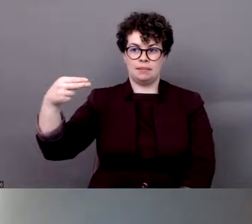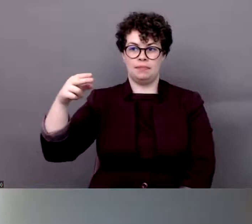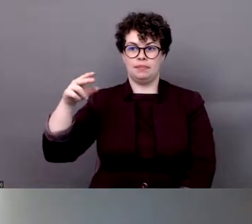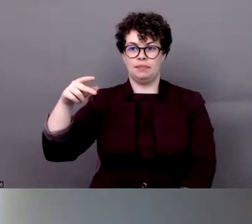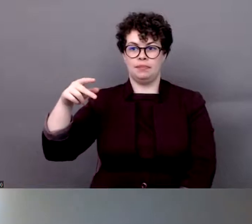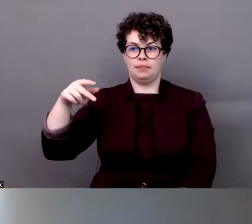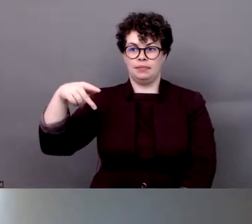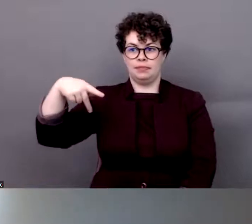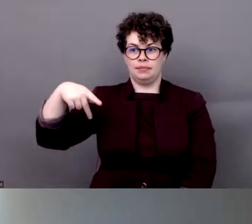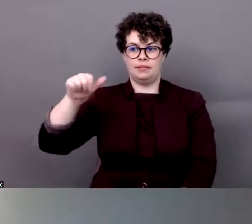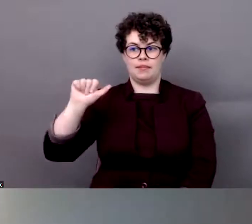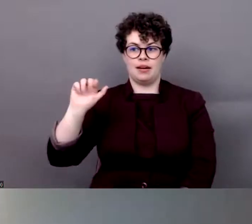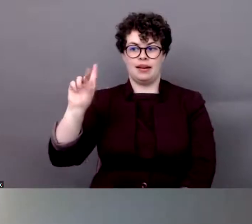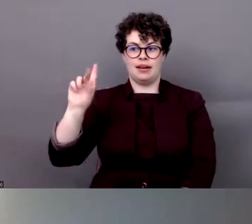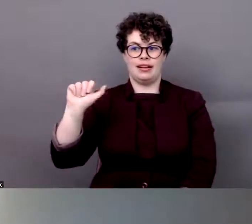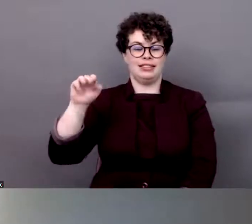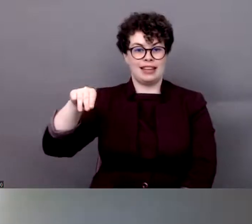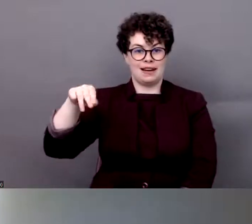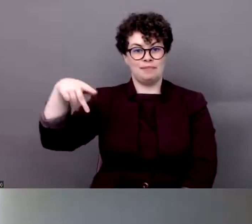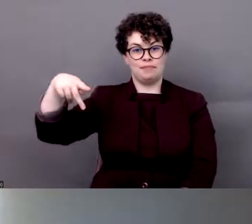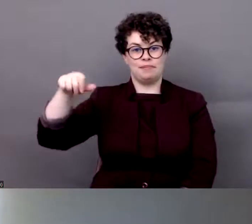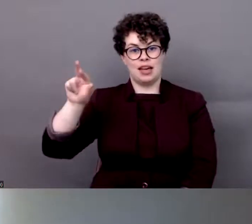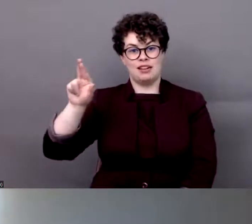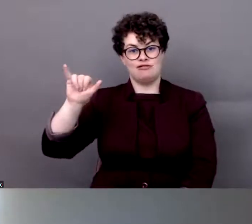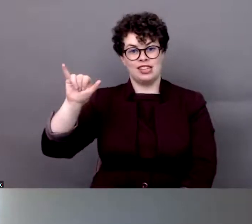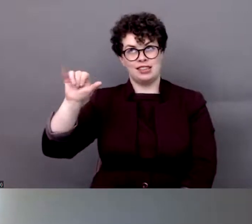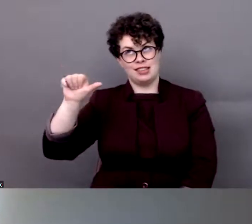speaker is